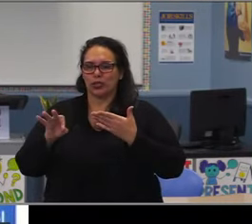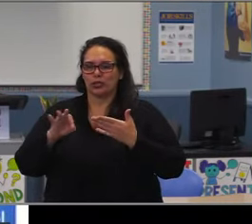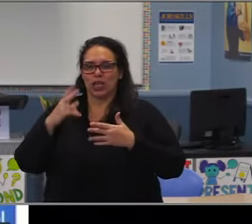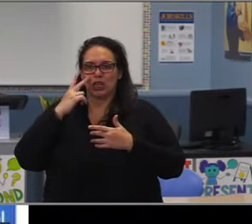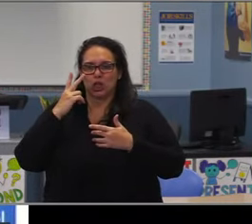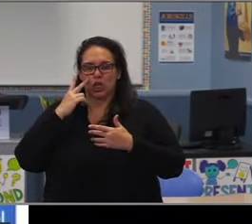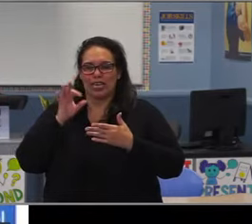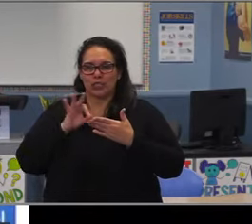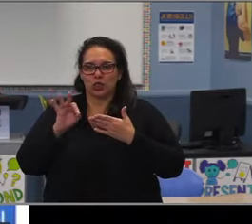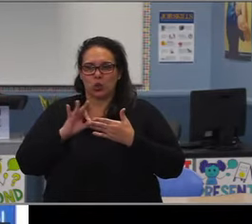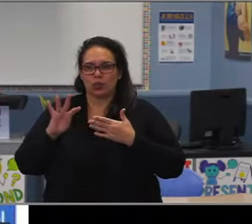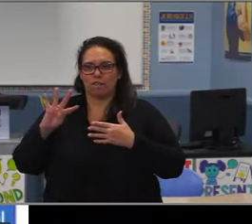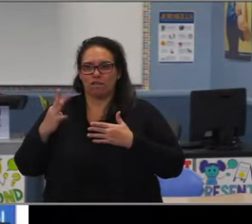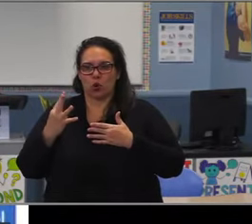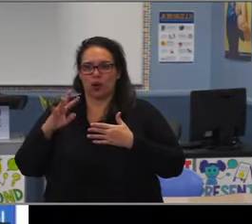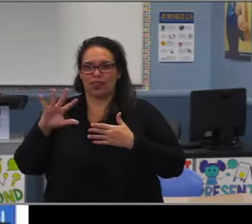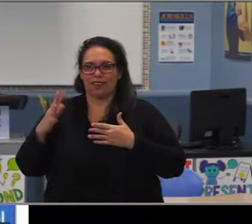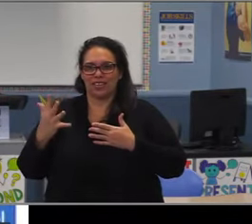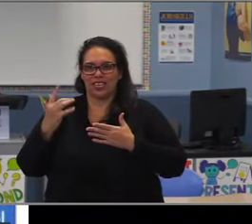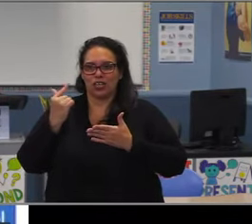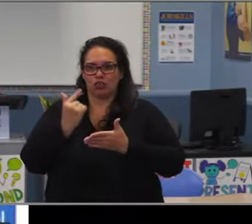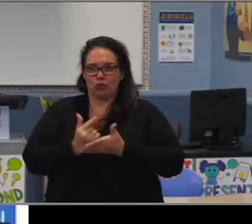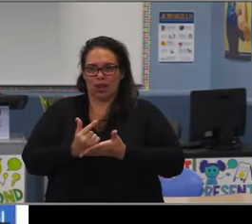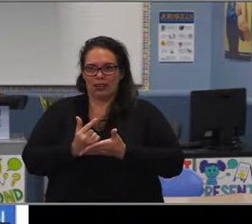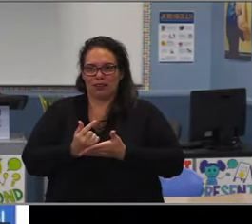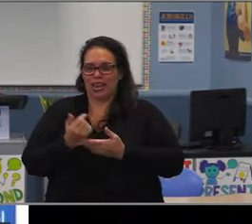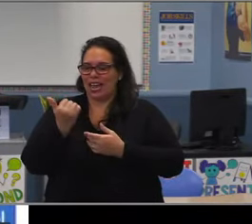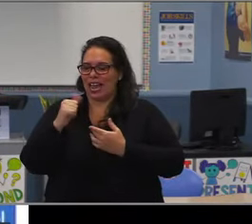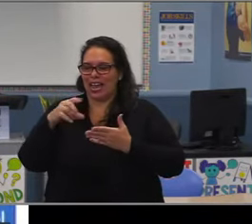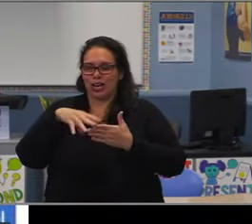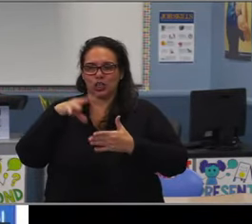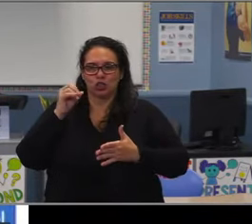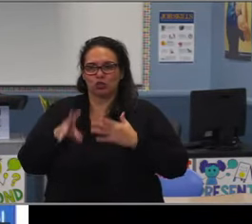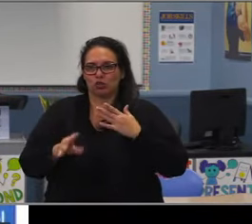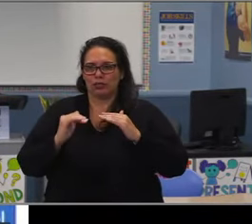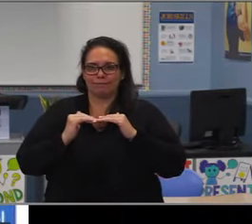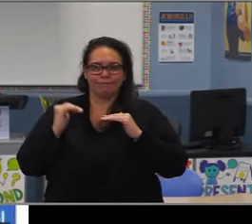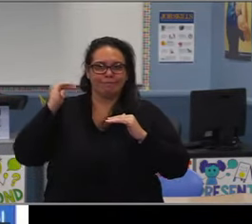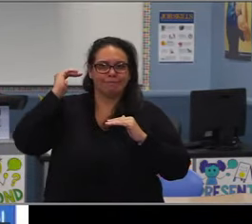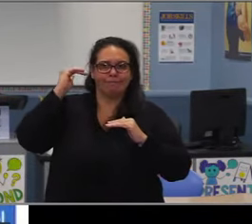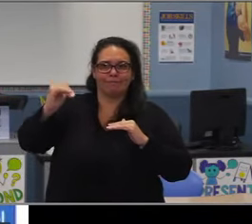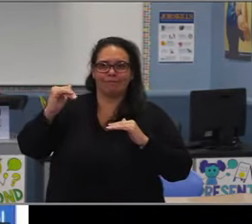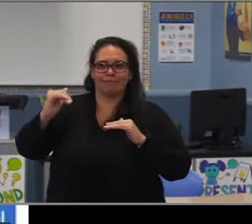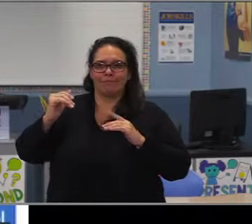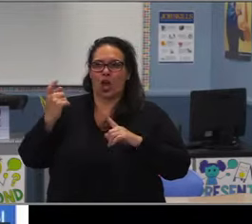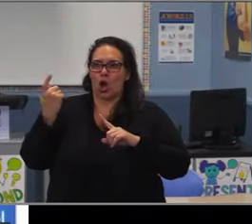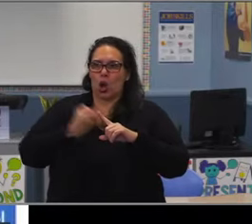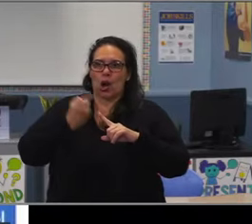that fall below a 2.0 at some point, I think there's a direct correlation there.